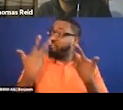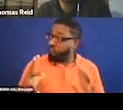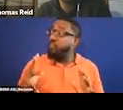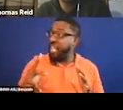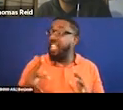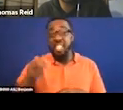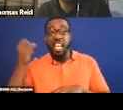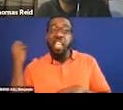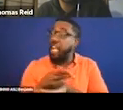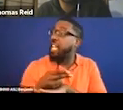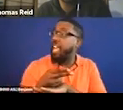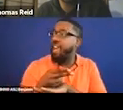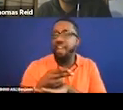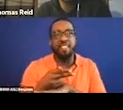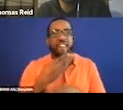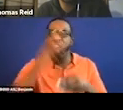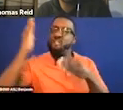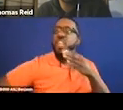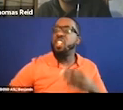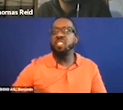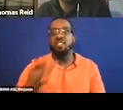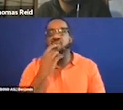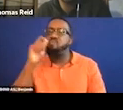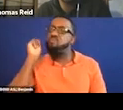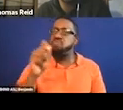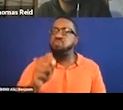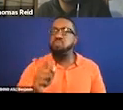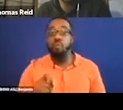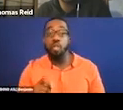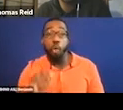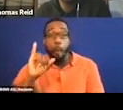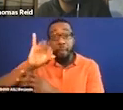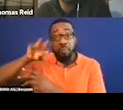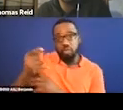And put them out of their misery. Rebounds. He has Pippen.